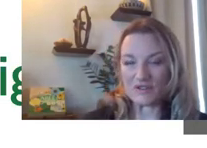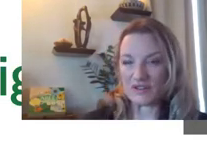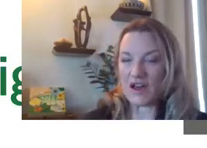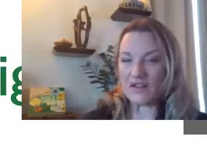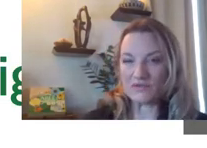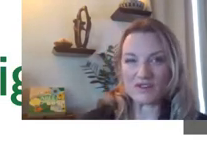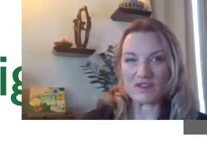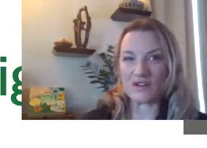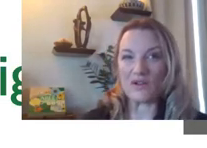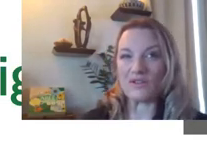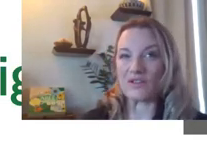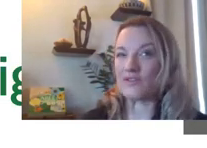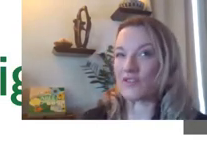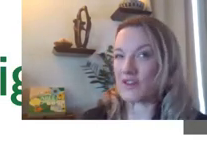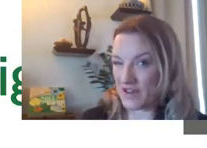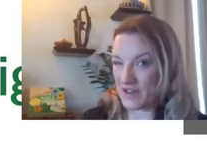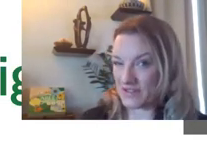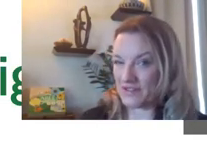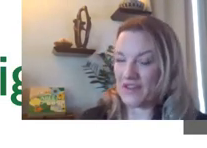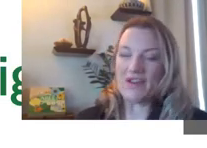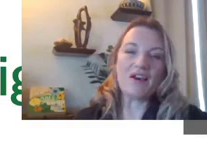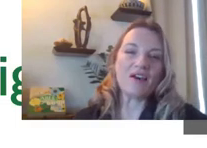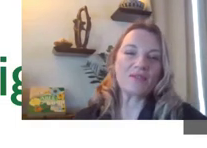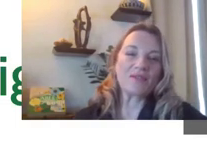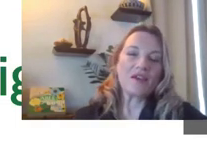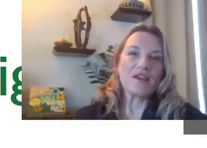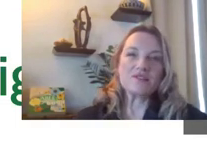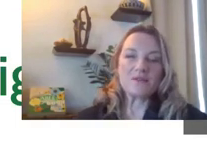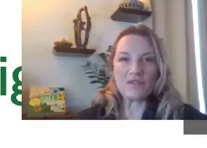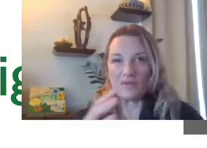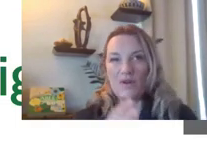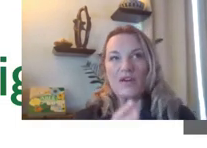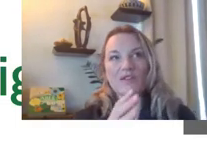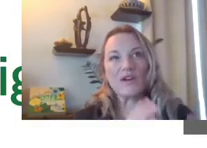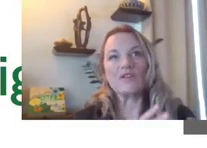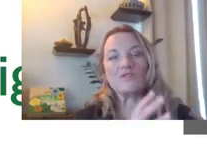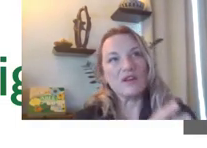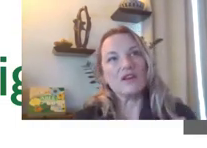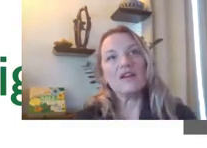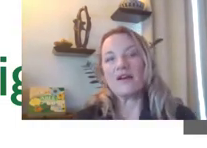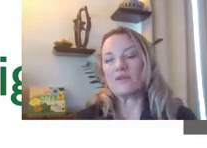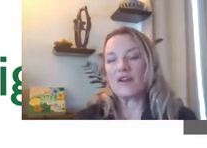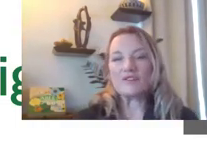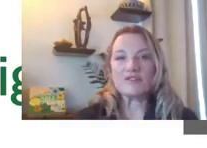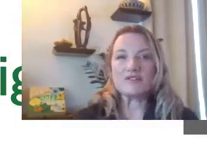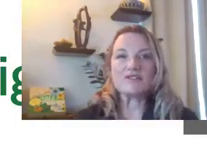of which there are over 45. Some of them are in large collaborations.